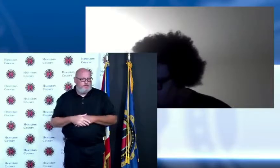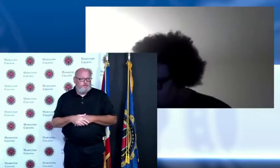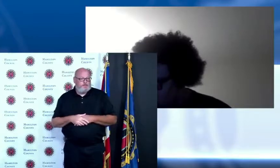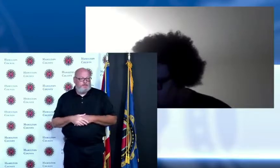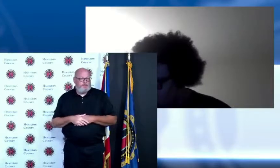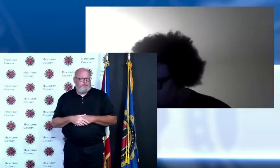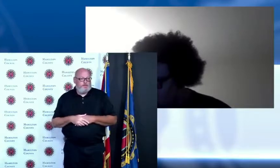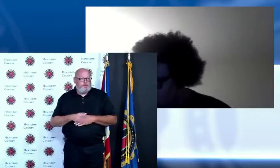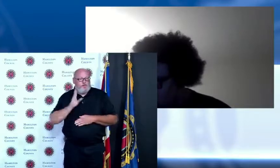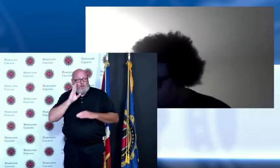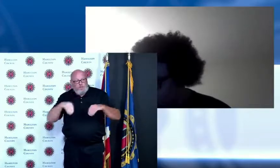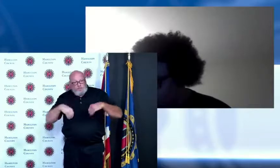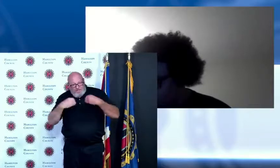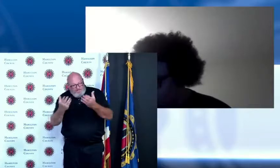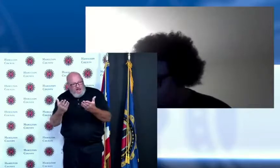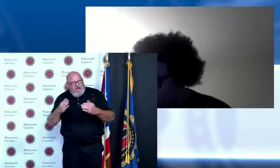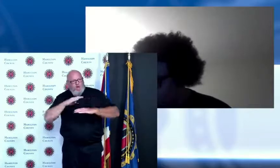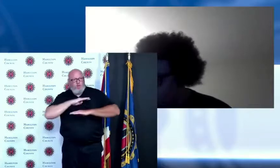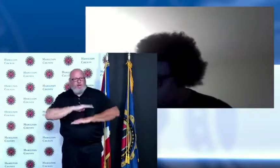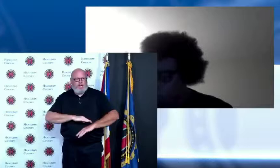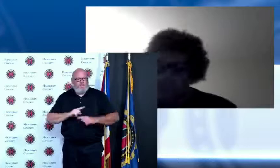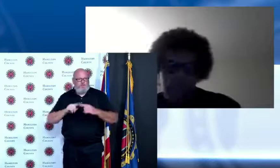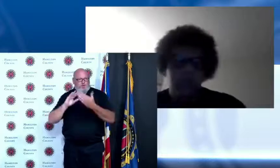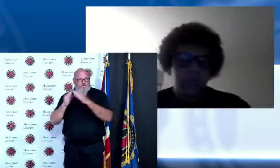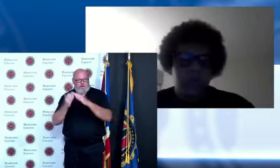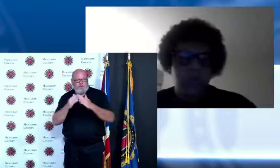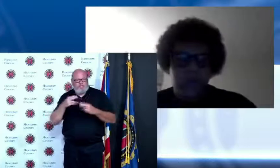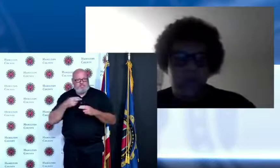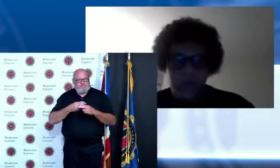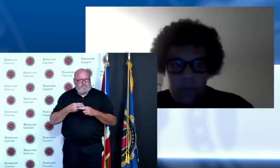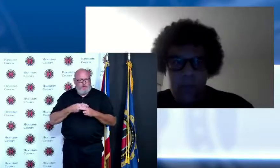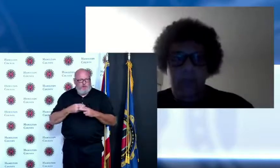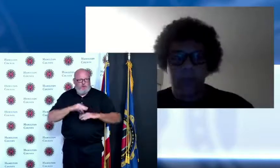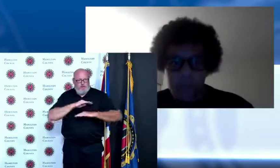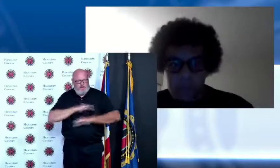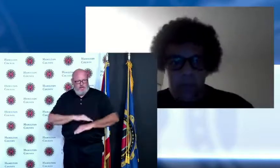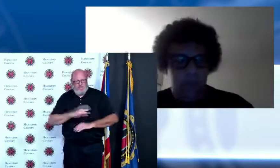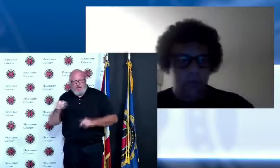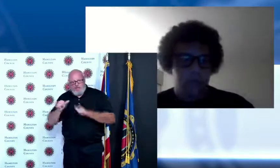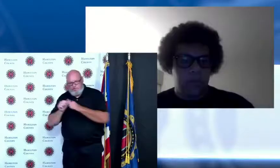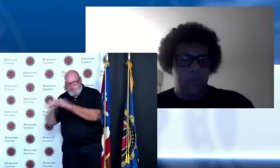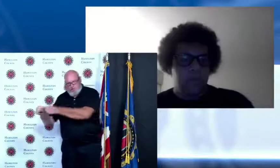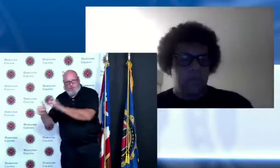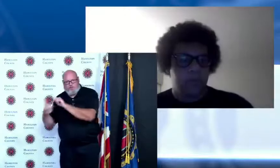short term the emergent needs and the long term related to things like mental health and housing